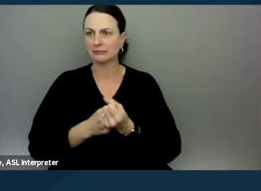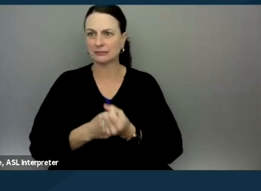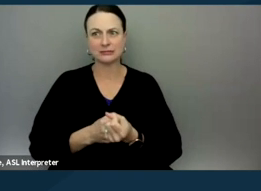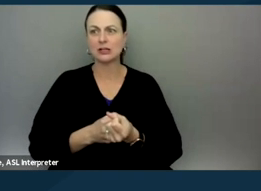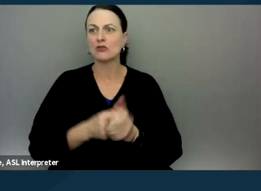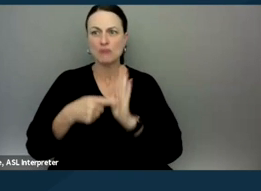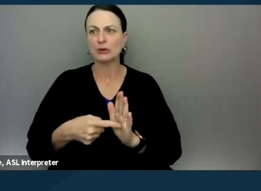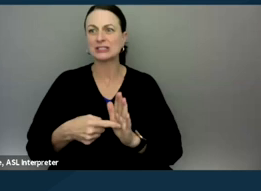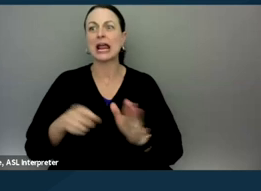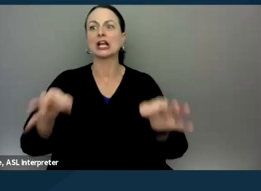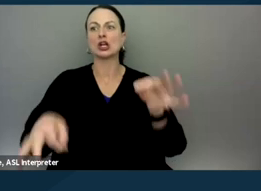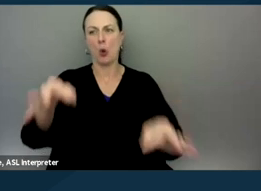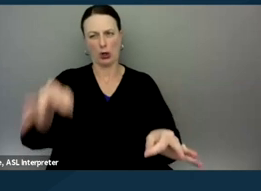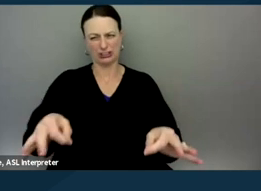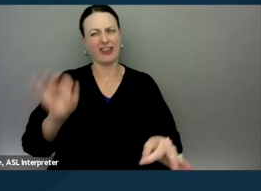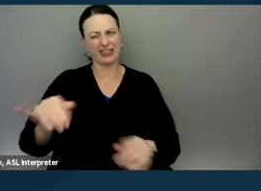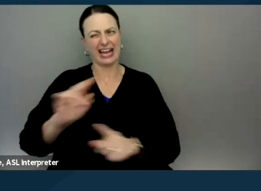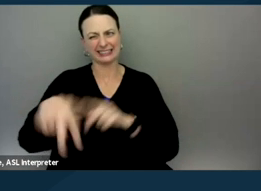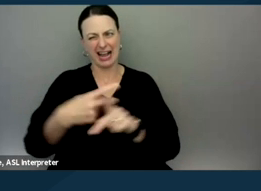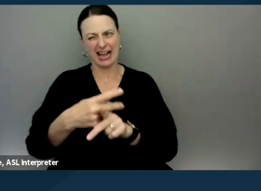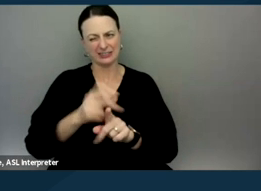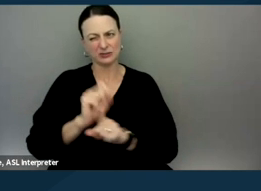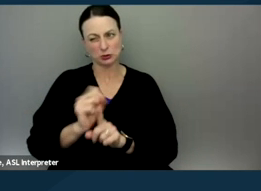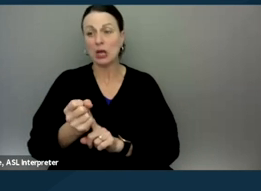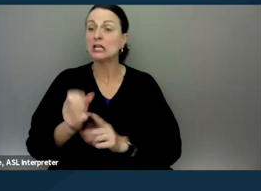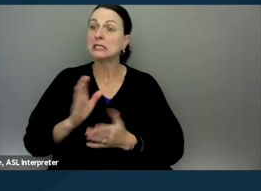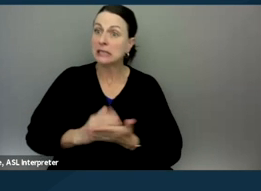There are specific exceptions in California,